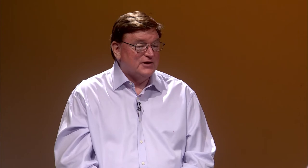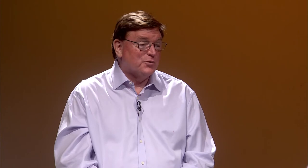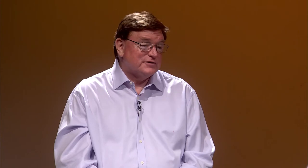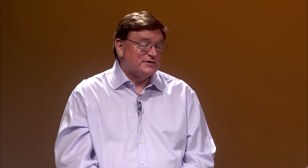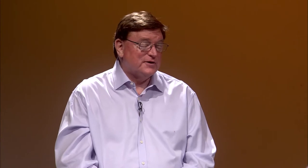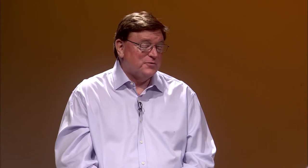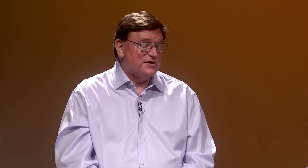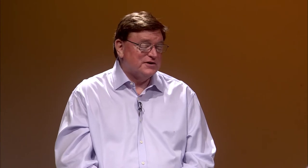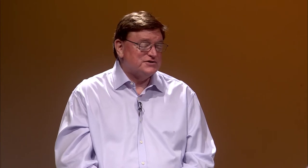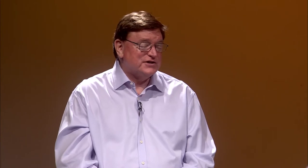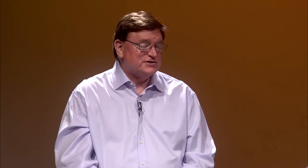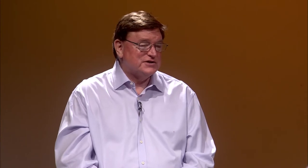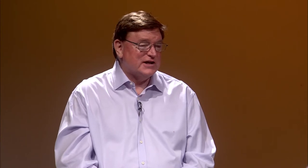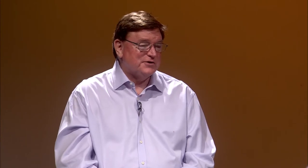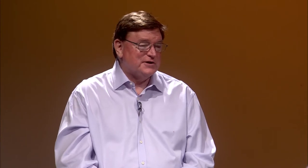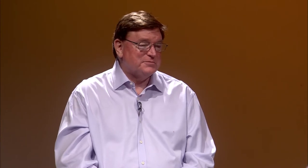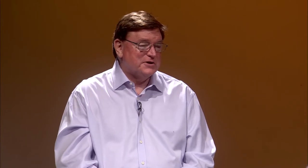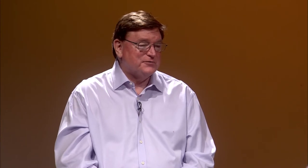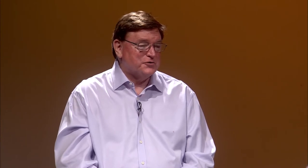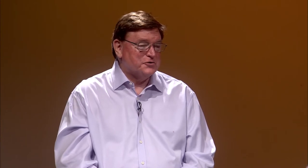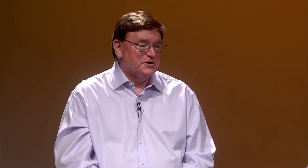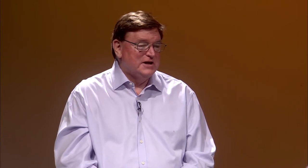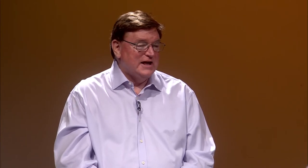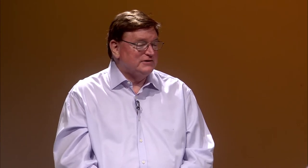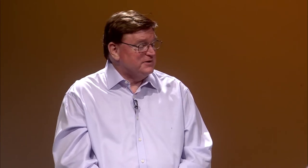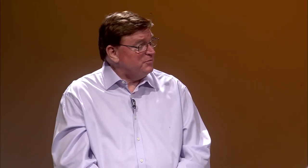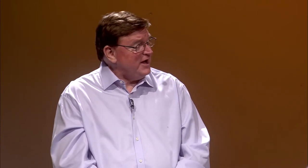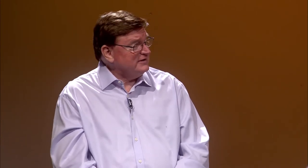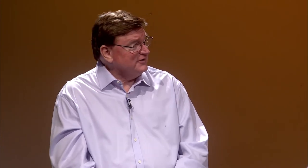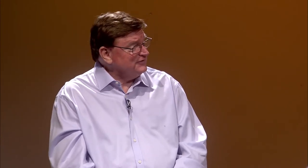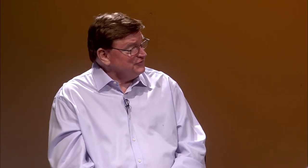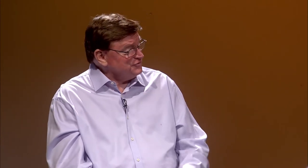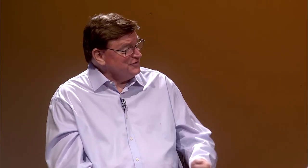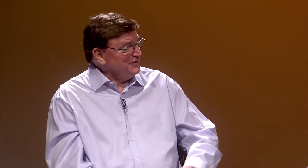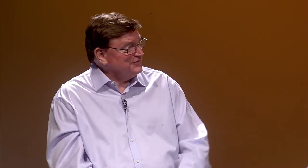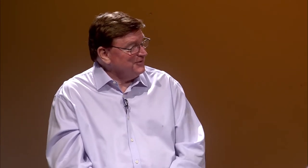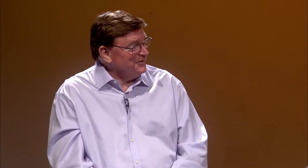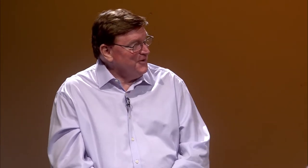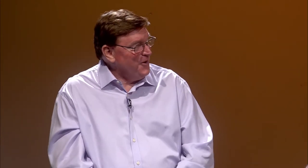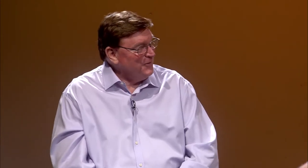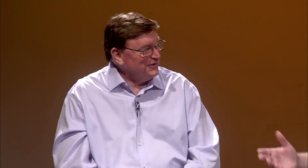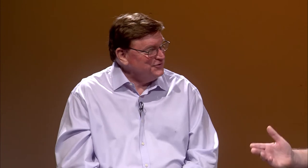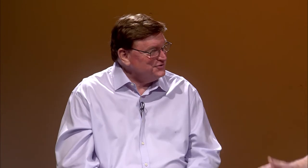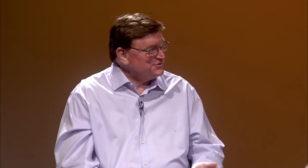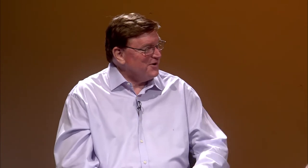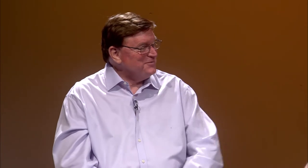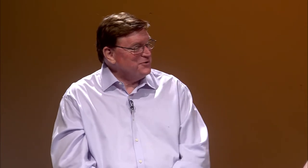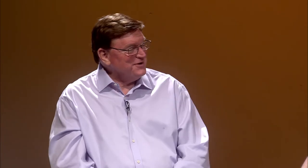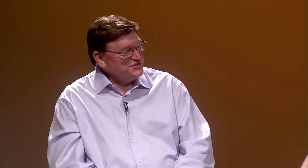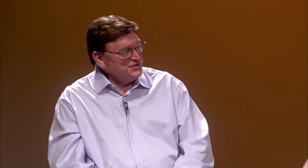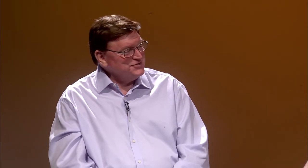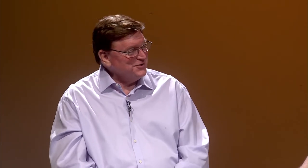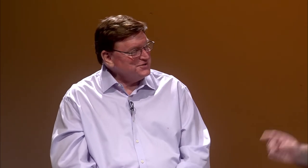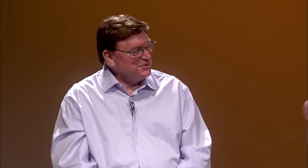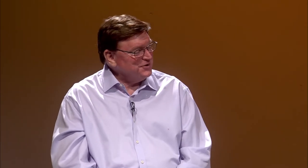and what an education at Gallaudet made for you. And Brad, since you're next, could you describe your educational experience?